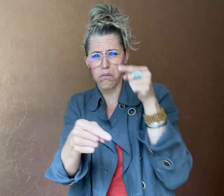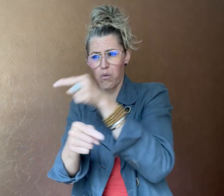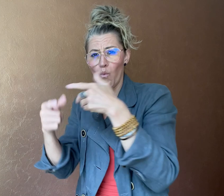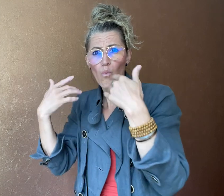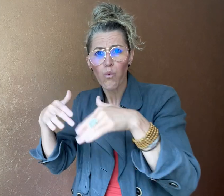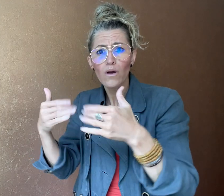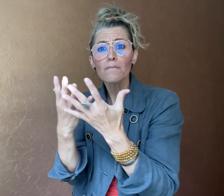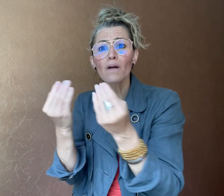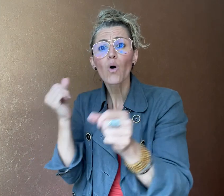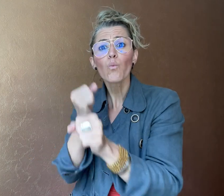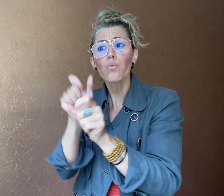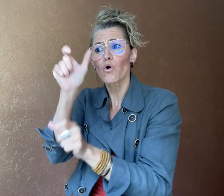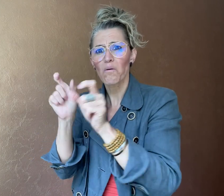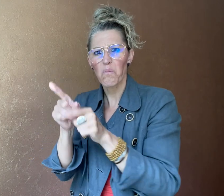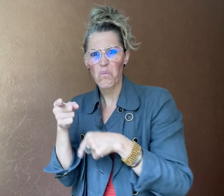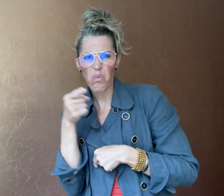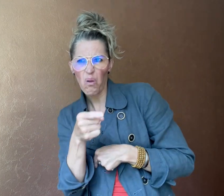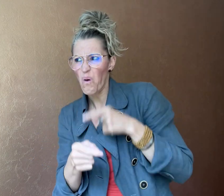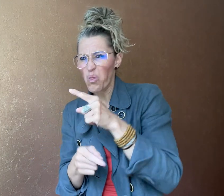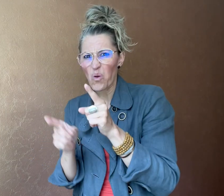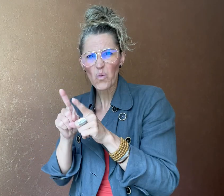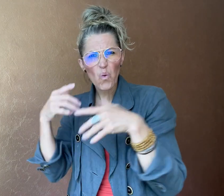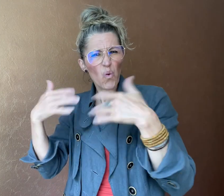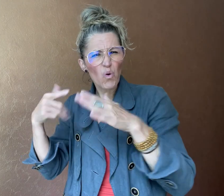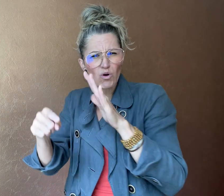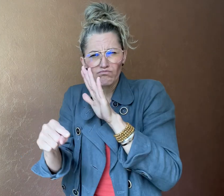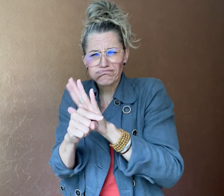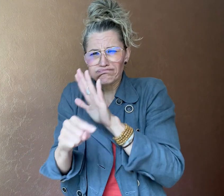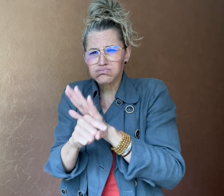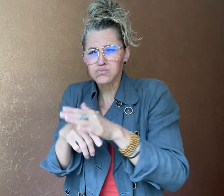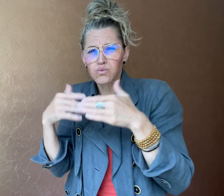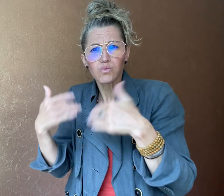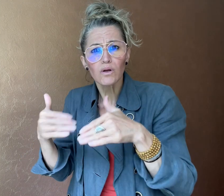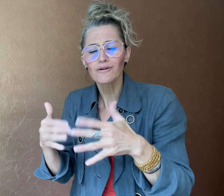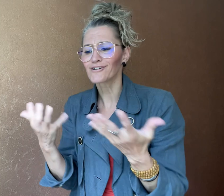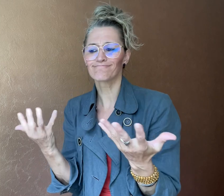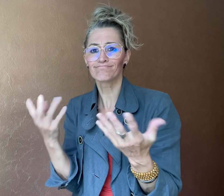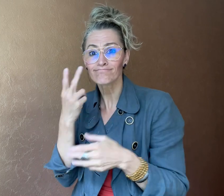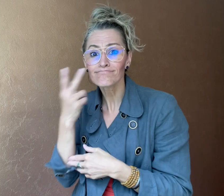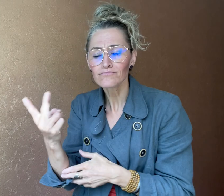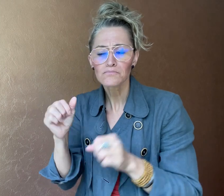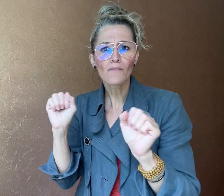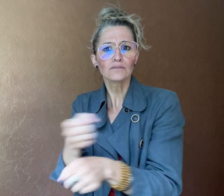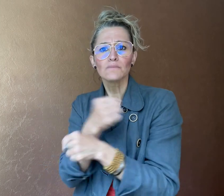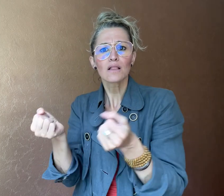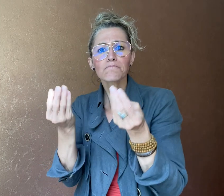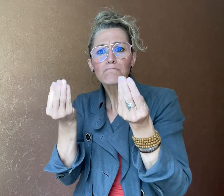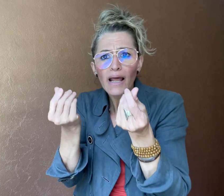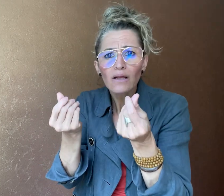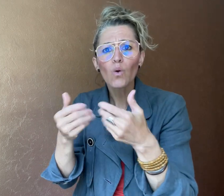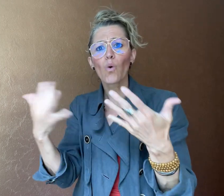many of the staff are petty and vicious, and no amount